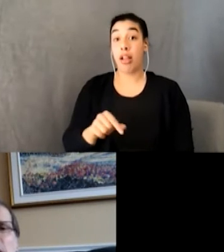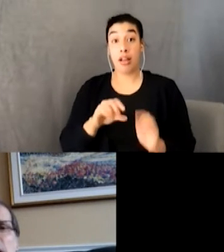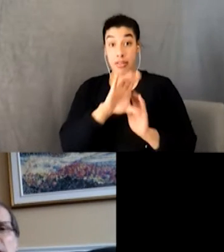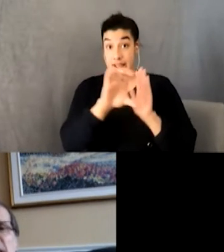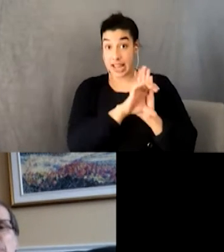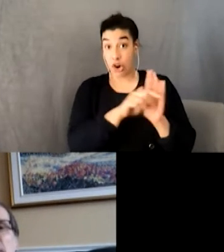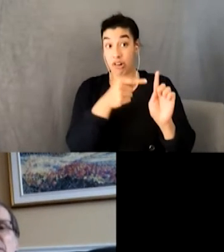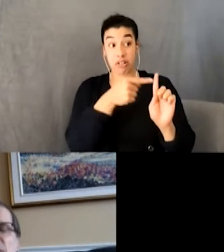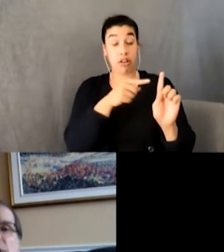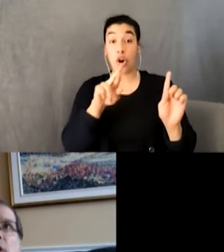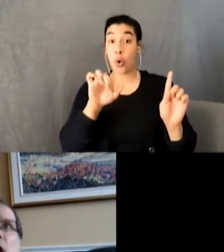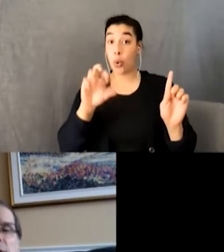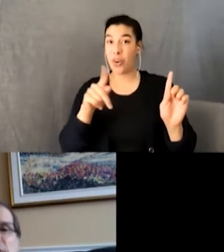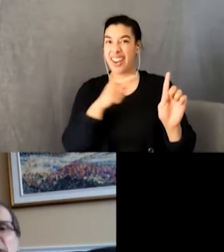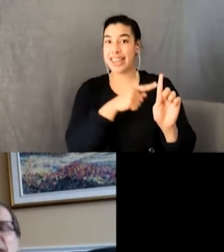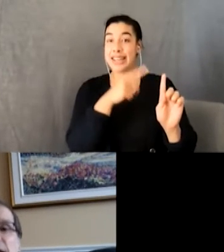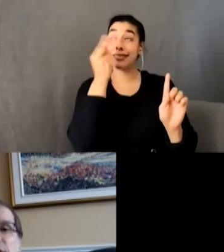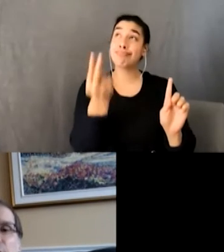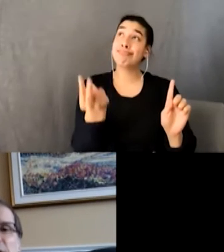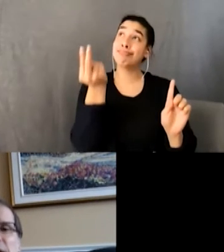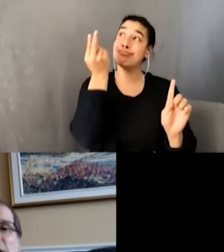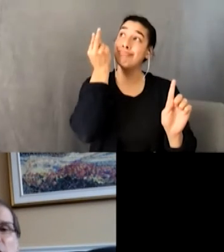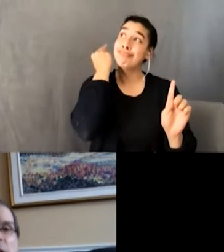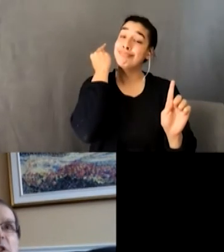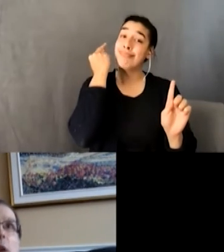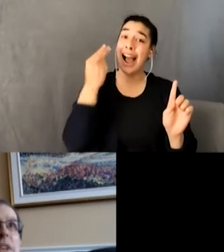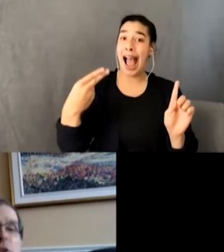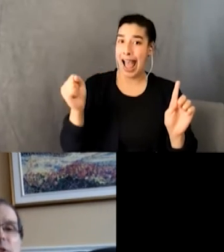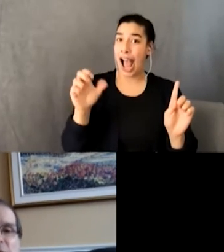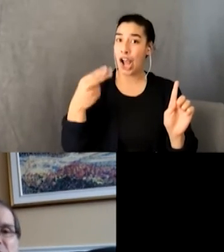It takes place in the fall of 1983, around the time he turned 16,